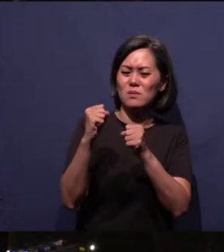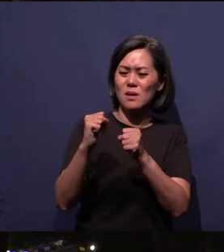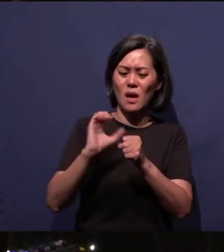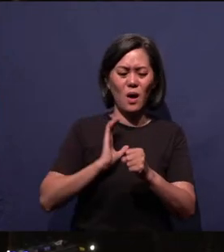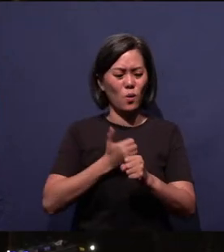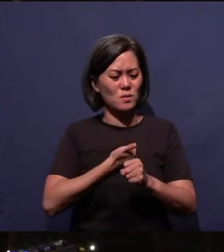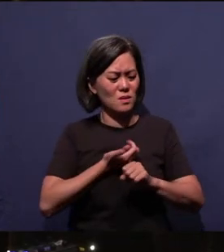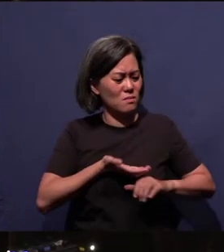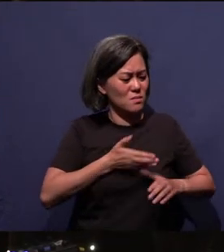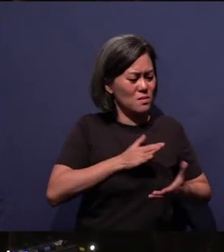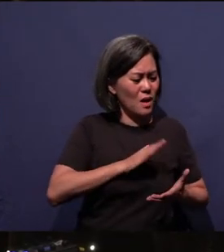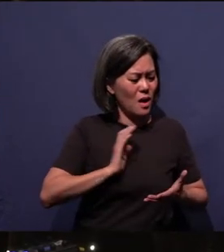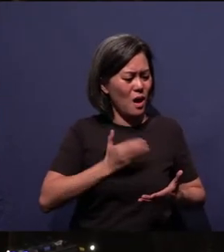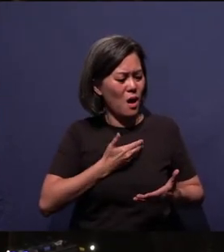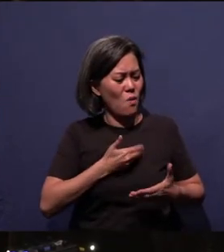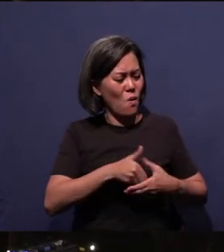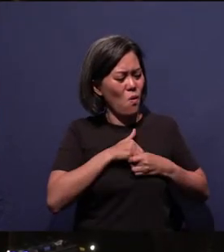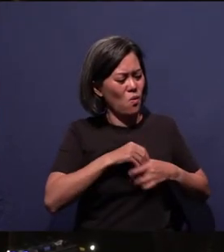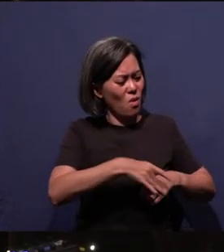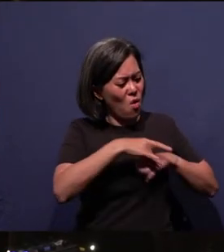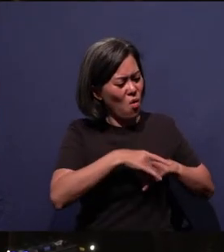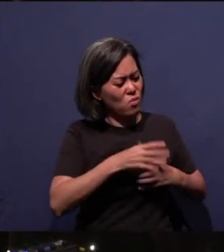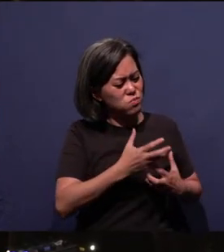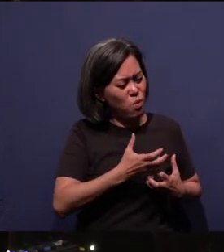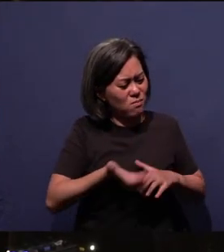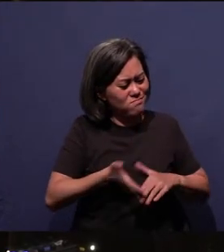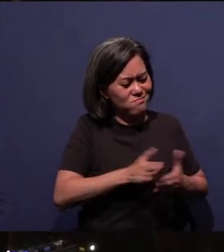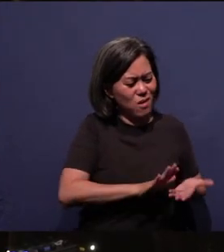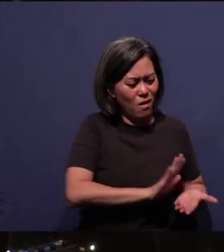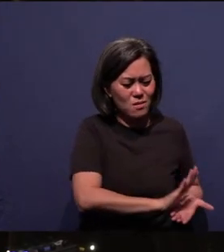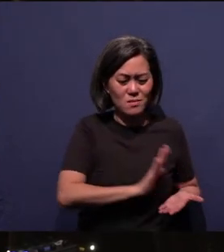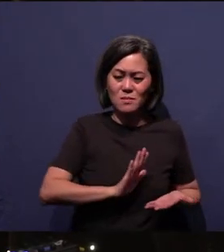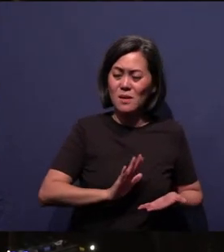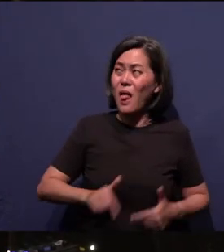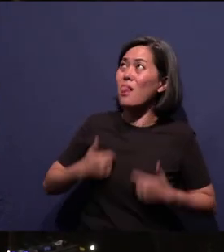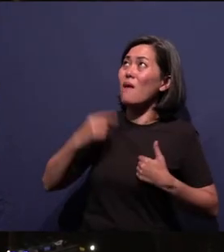and die to our earthly desires, and only live for You and You alone.